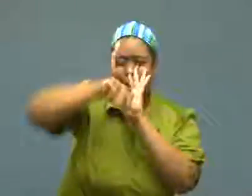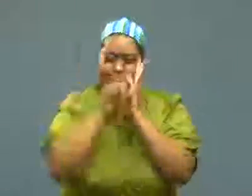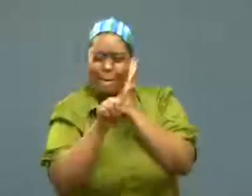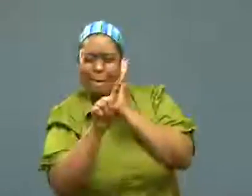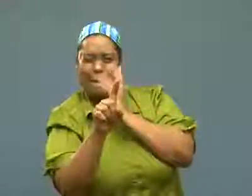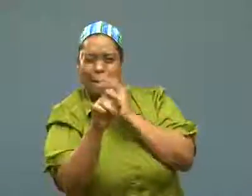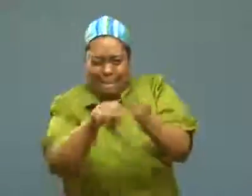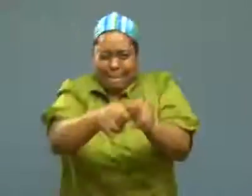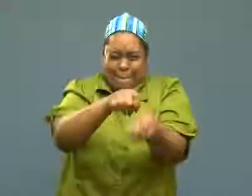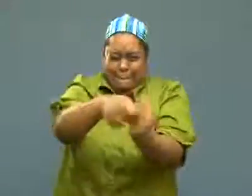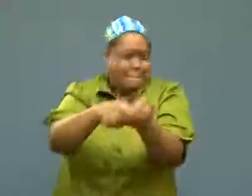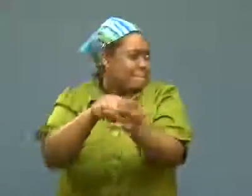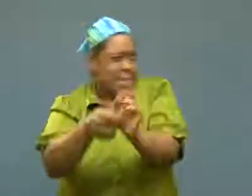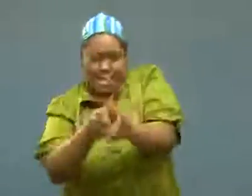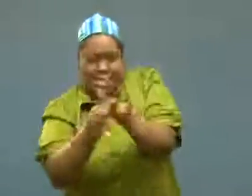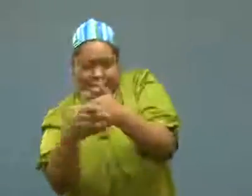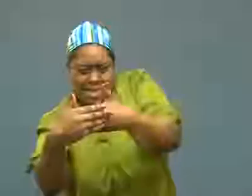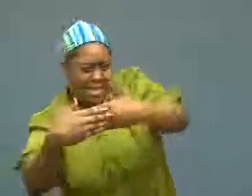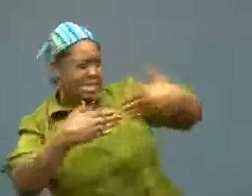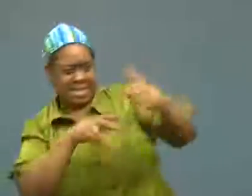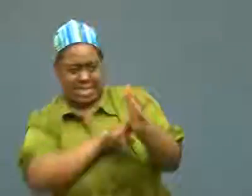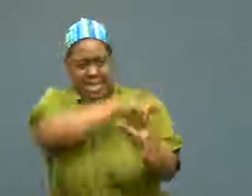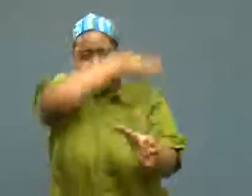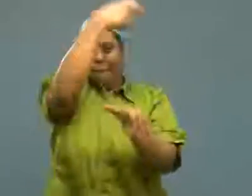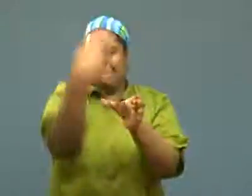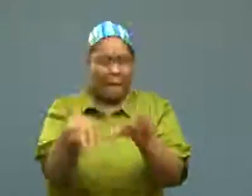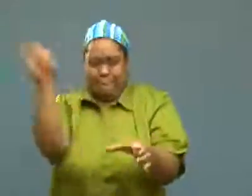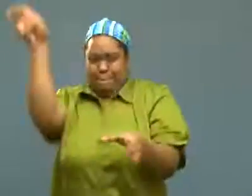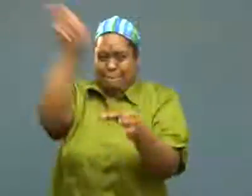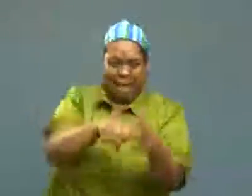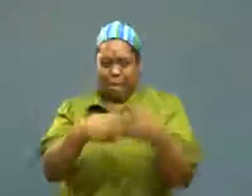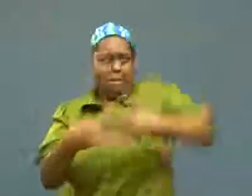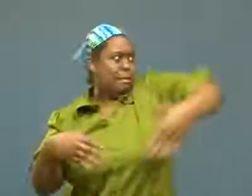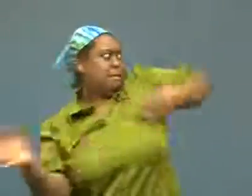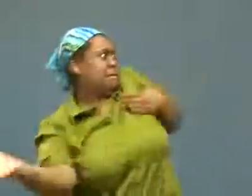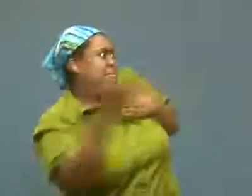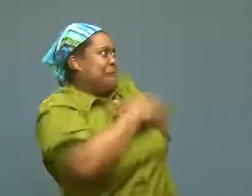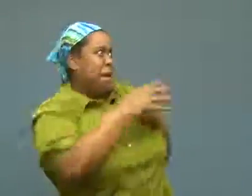jumped into the car and slammed the door.